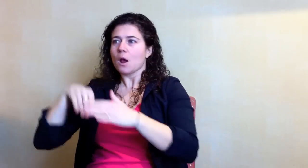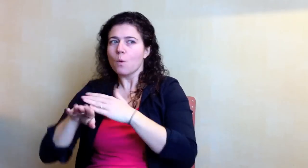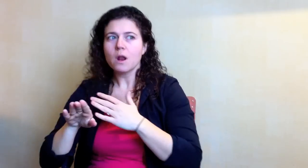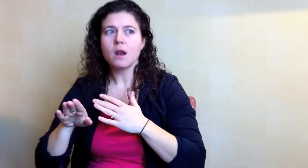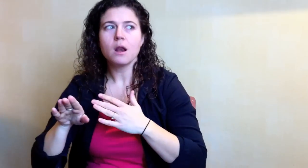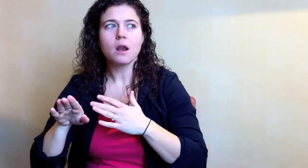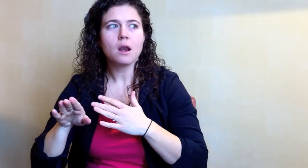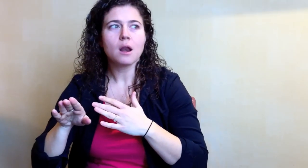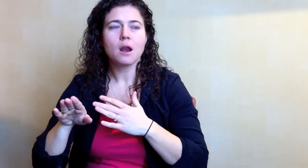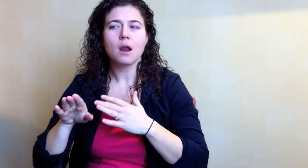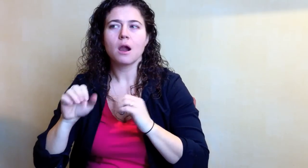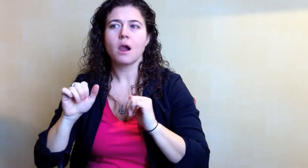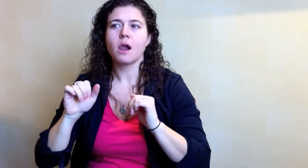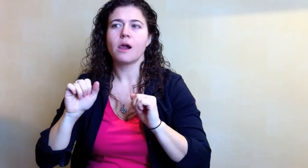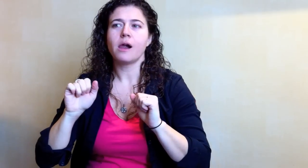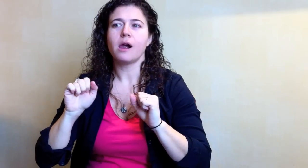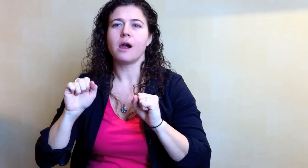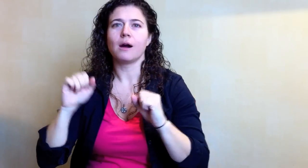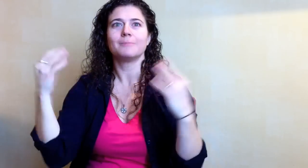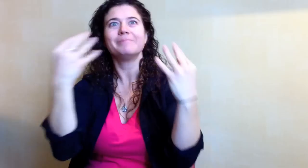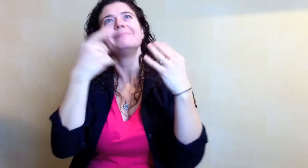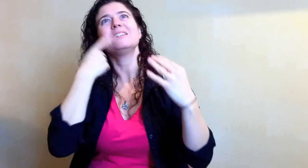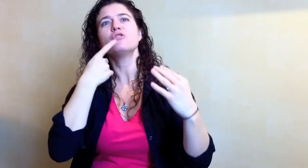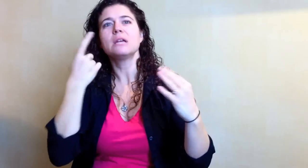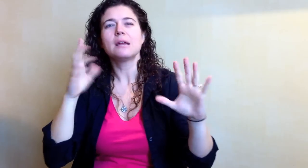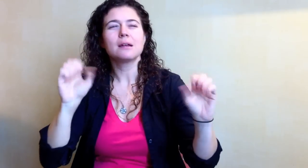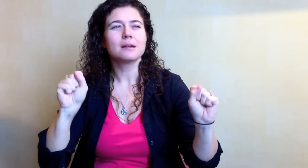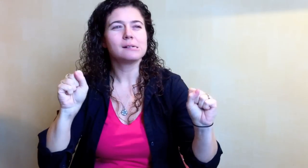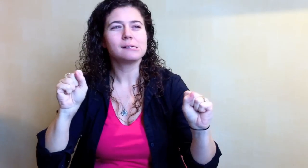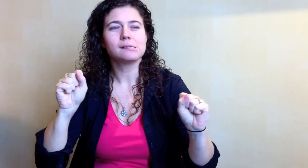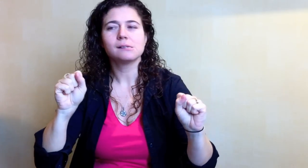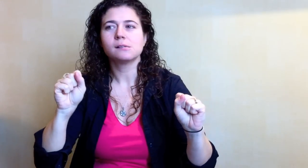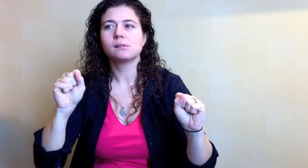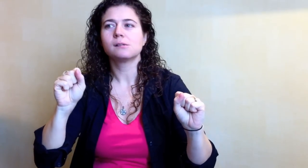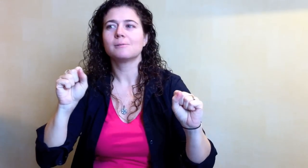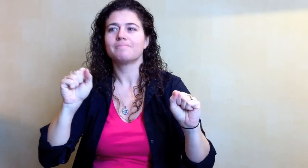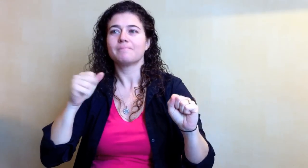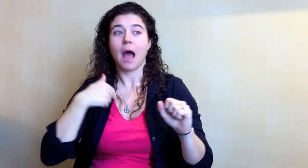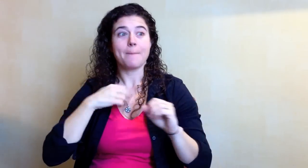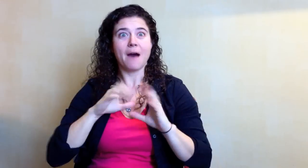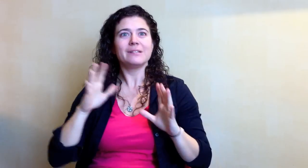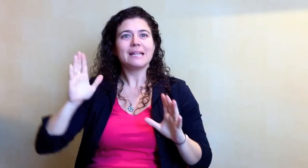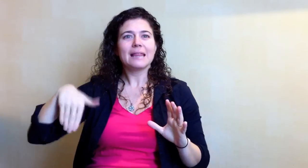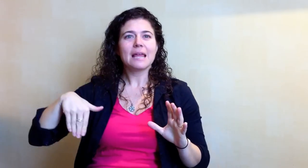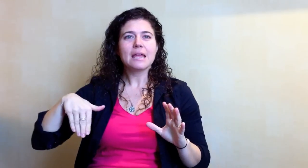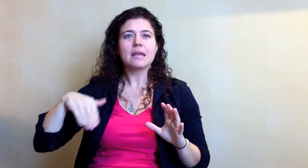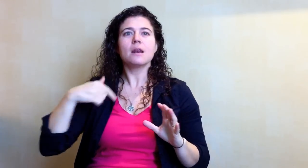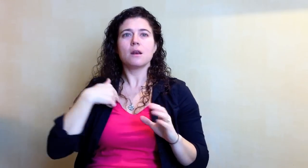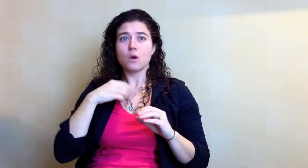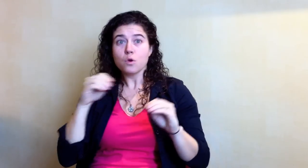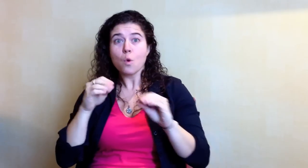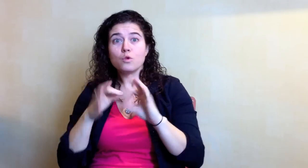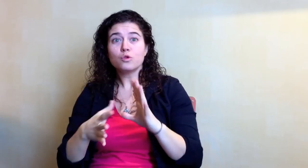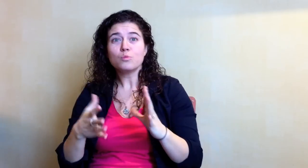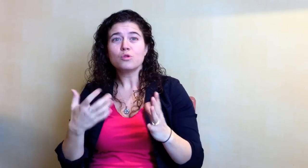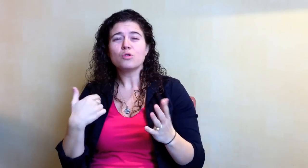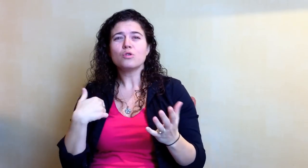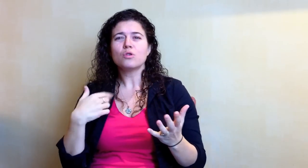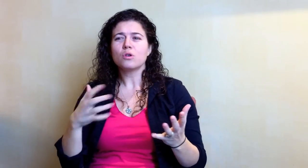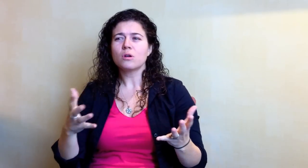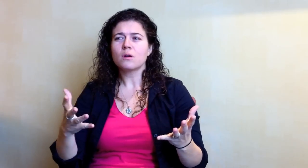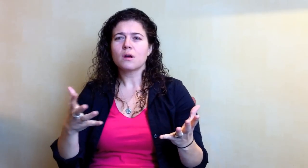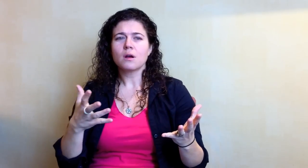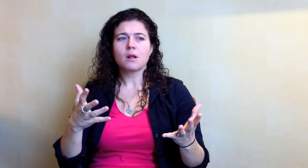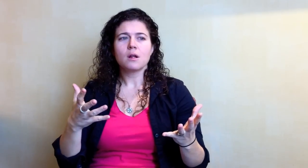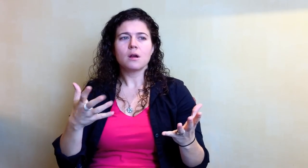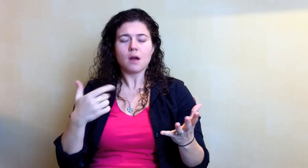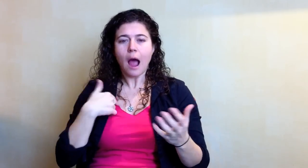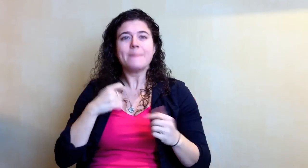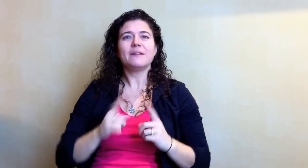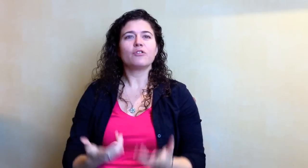I go in and there is no interpreter. All hearing people are looking up to me and I’m obviously late. No interpreter. I’m different.